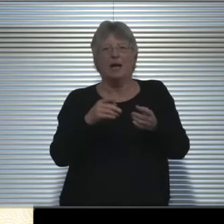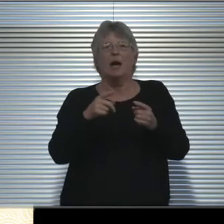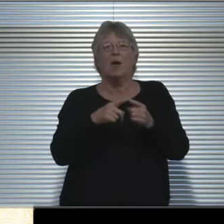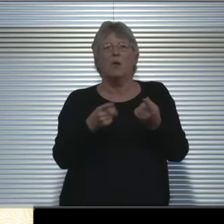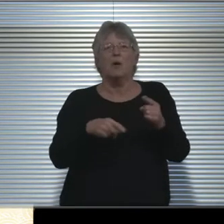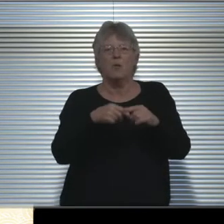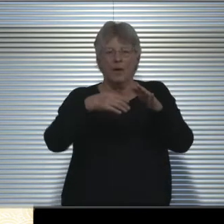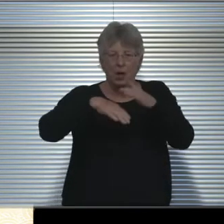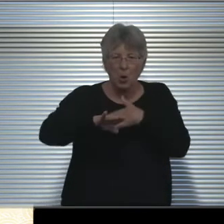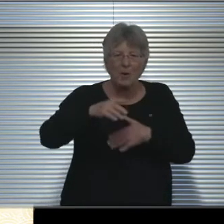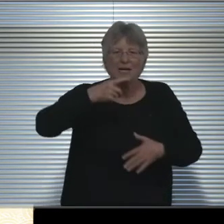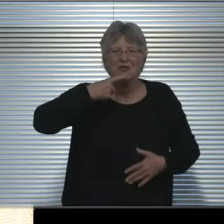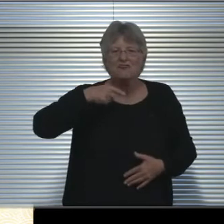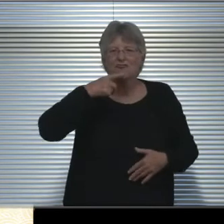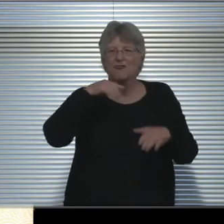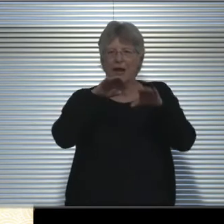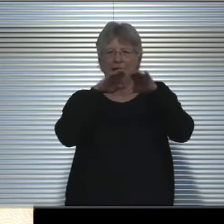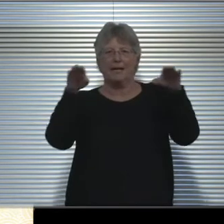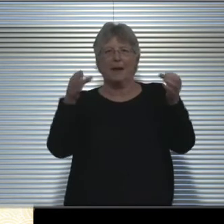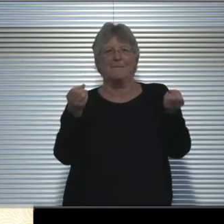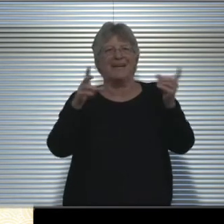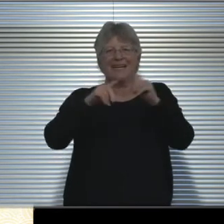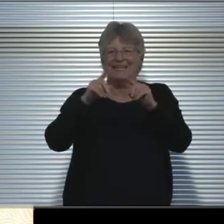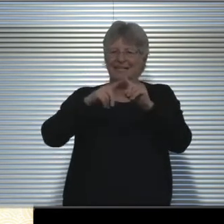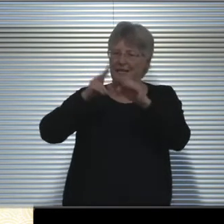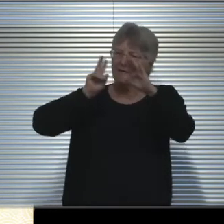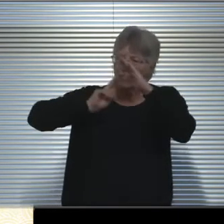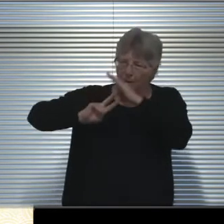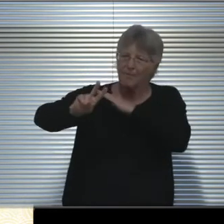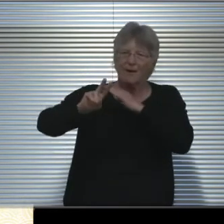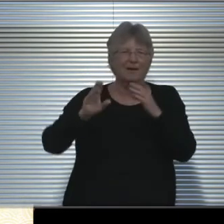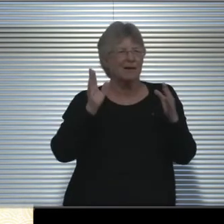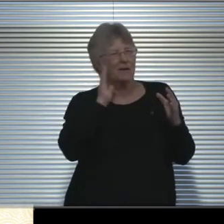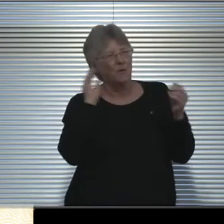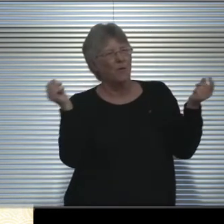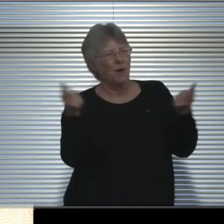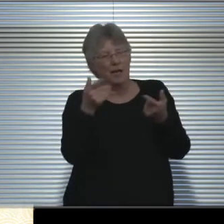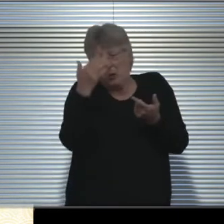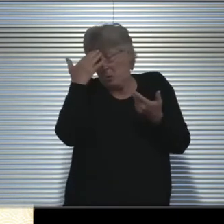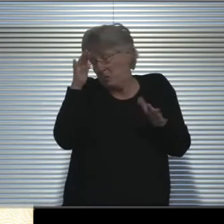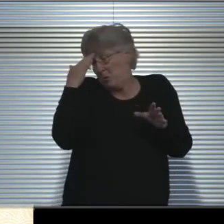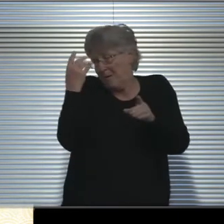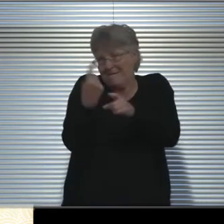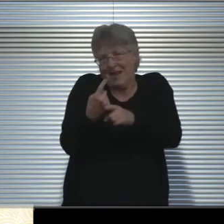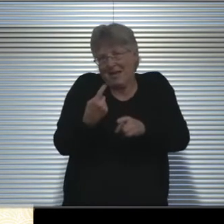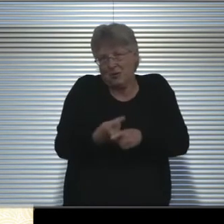which there are many predictions, and we don't know if any of them are accurate about when that will happen.